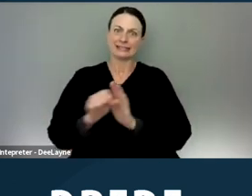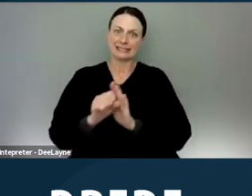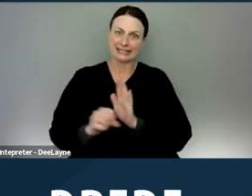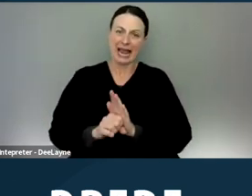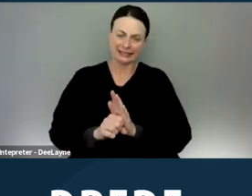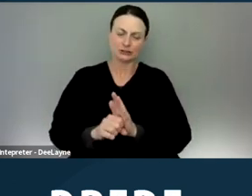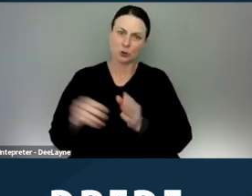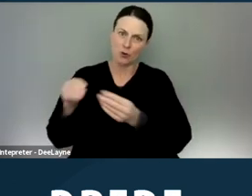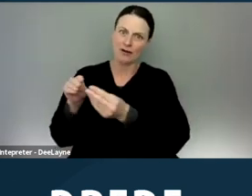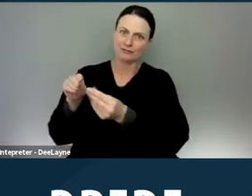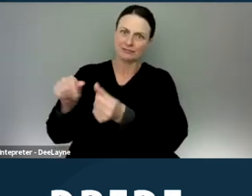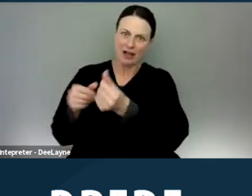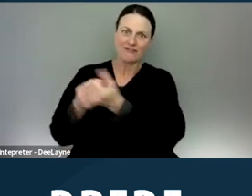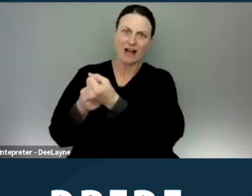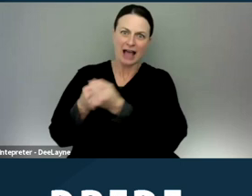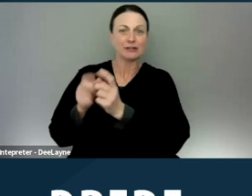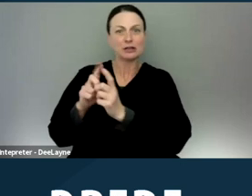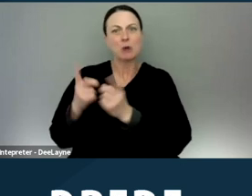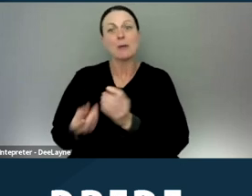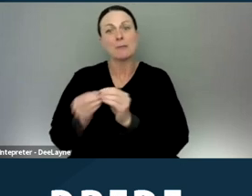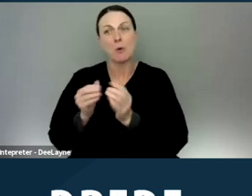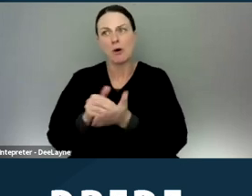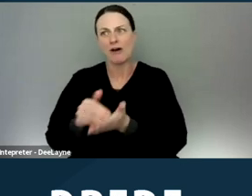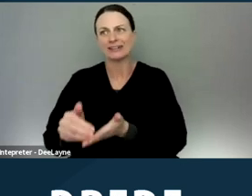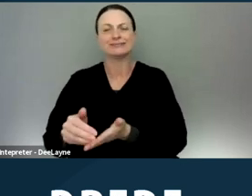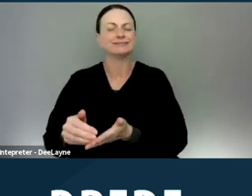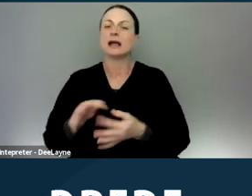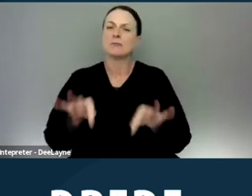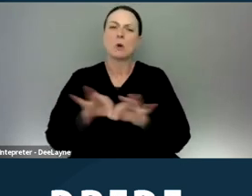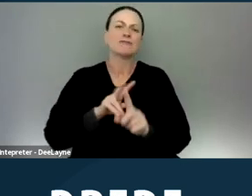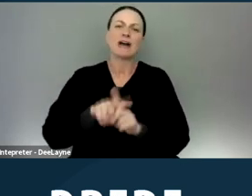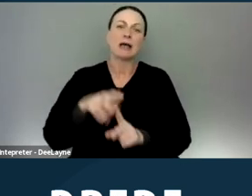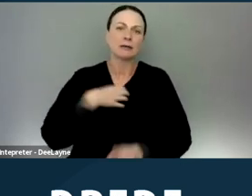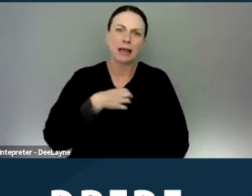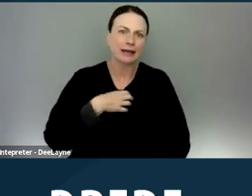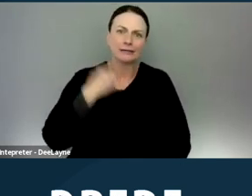And Chancela had mentioned the importance of filing complaints, even if they aren't investigated